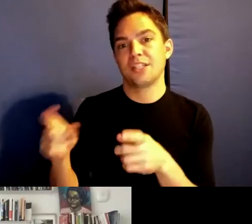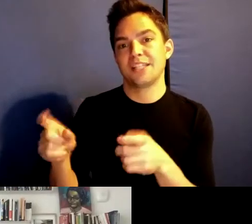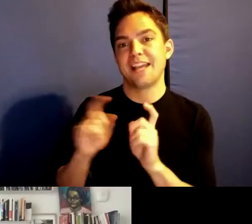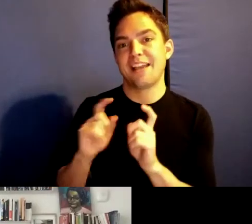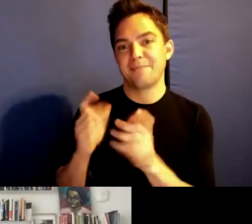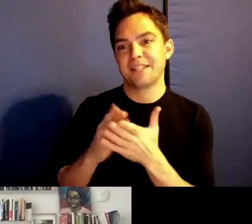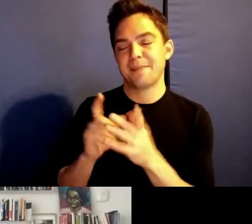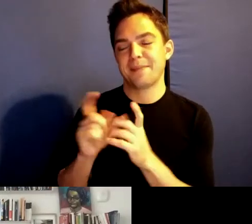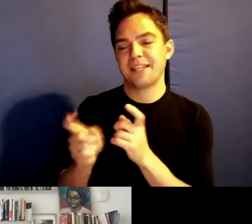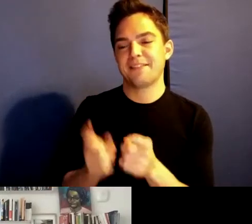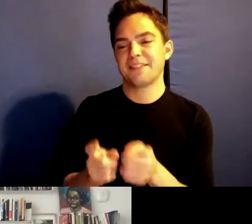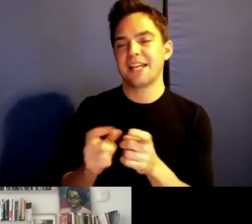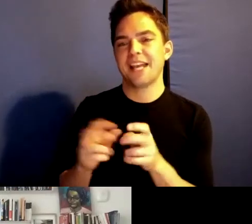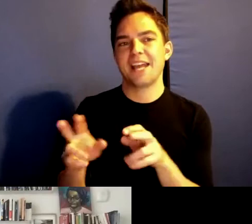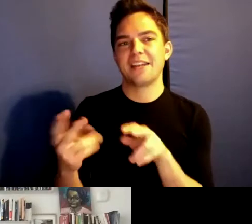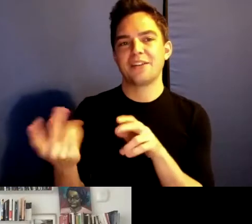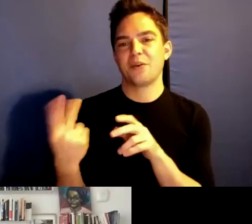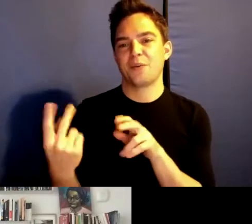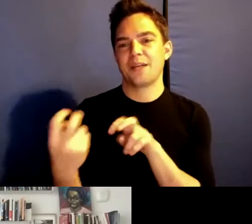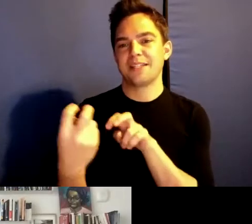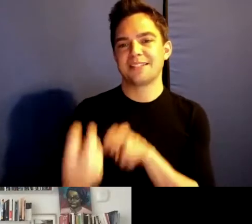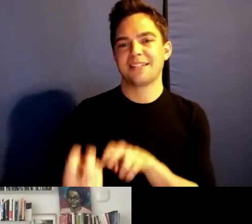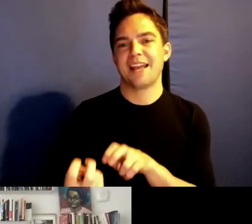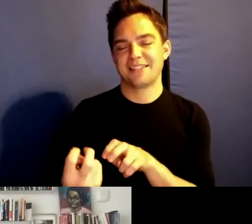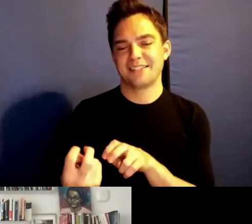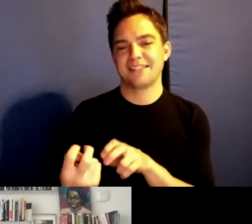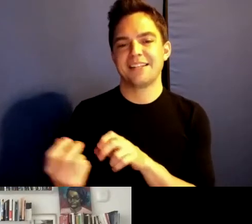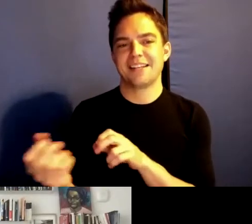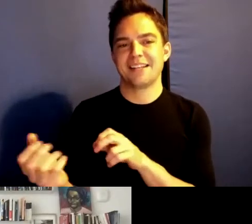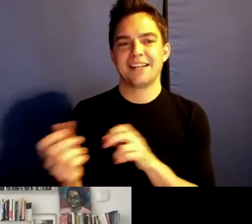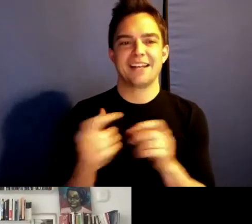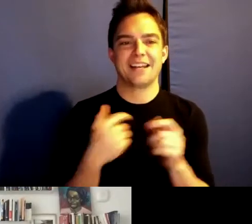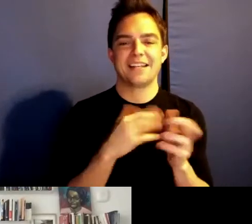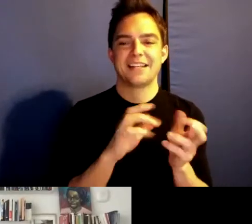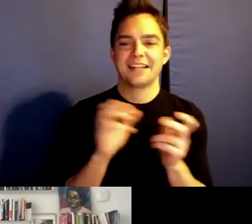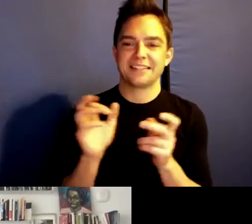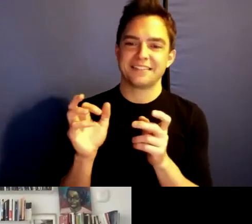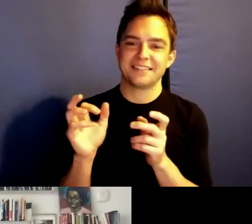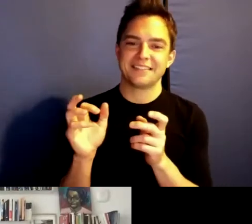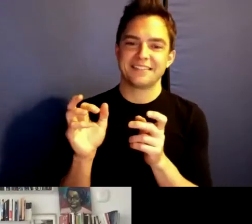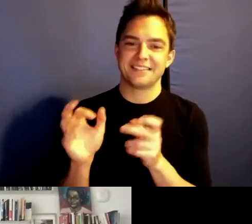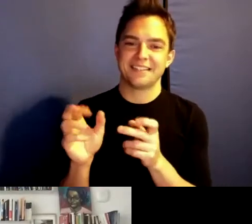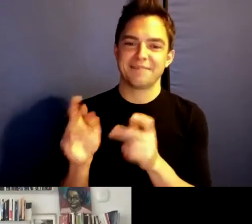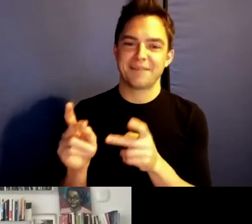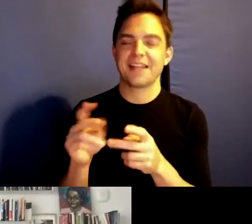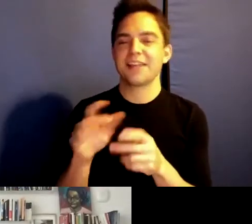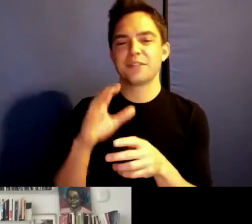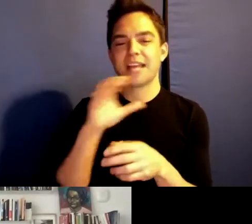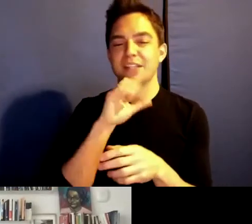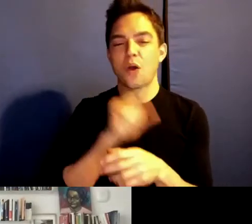I sat her down and returned -- >> It's like the old pilgrim trick.